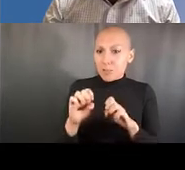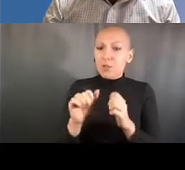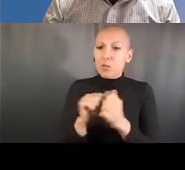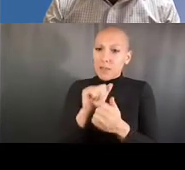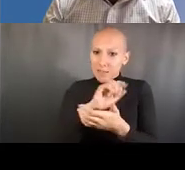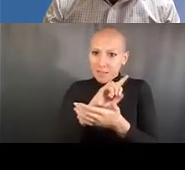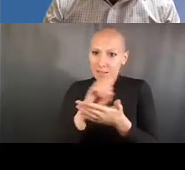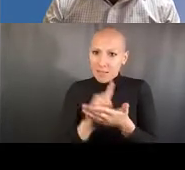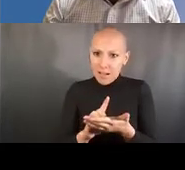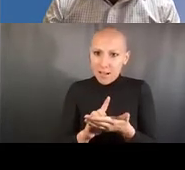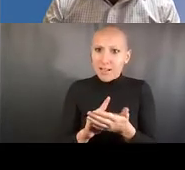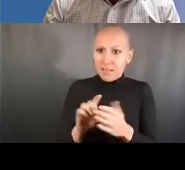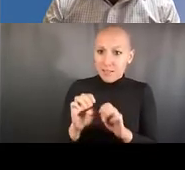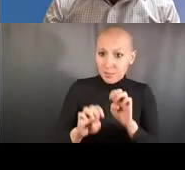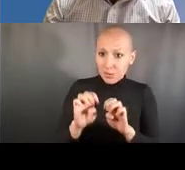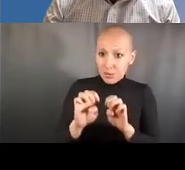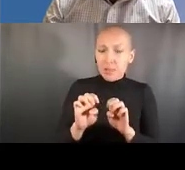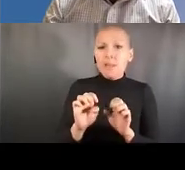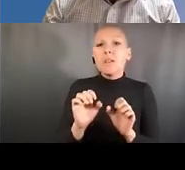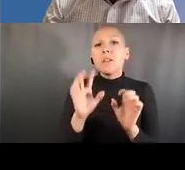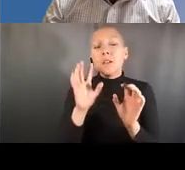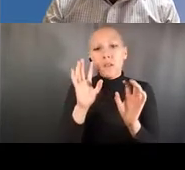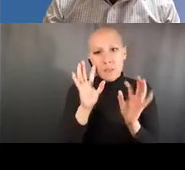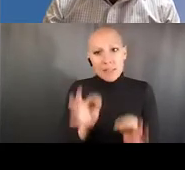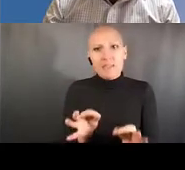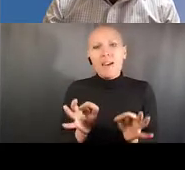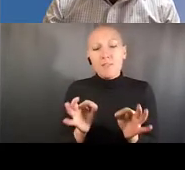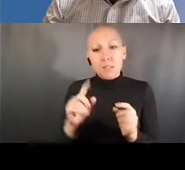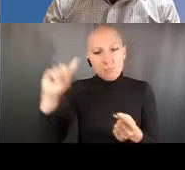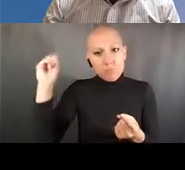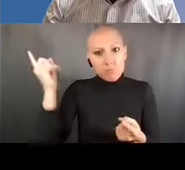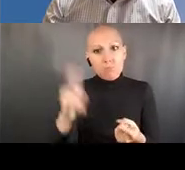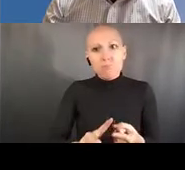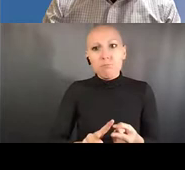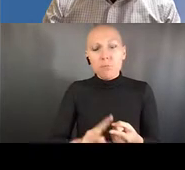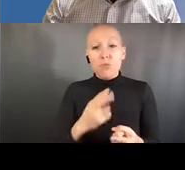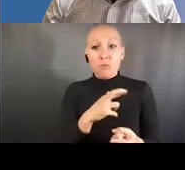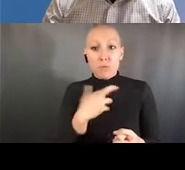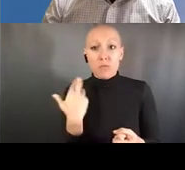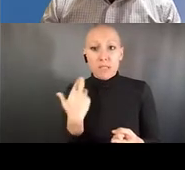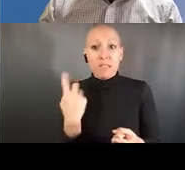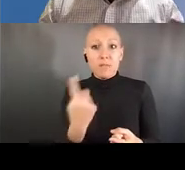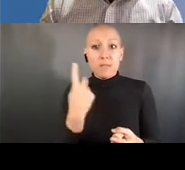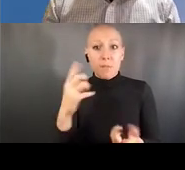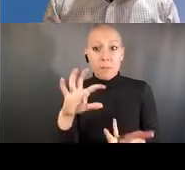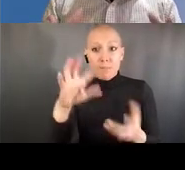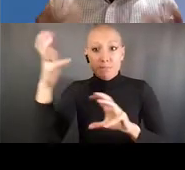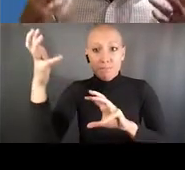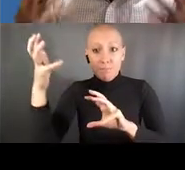the highest rated of the entire meeting. We also have over the last few years provided